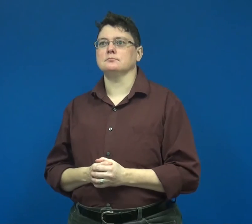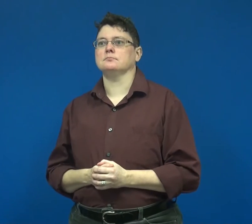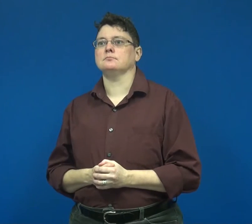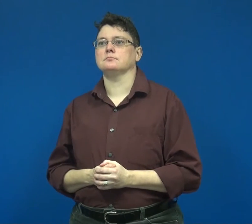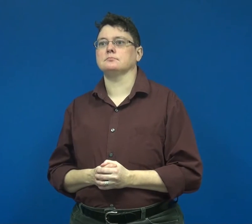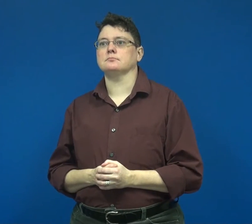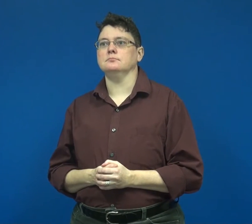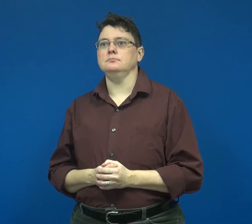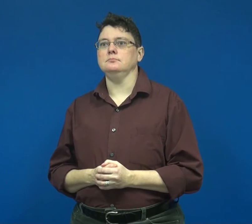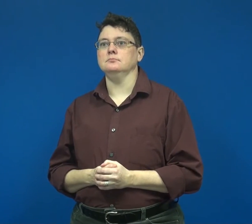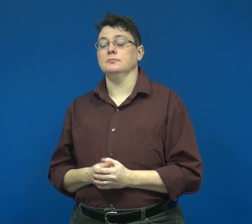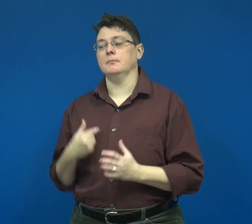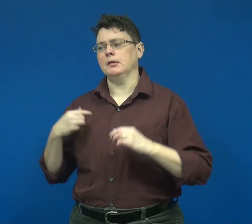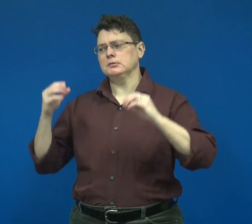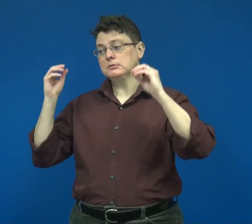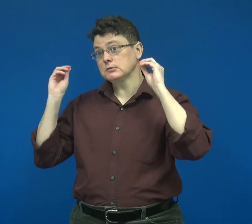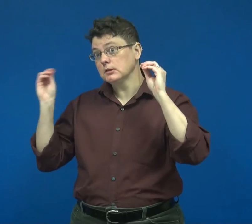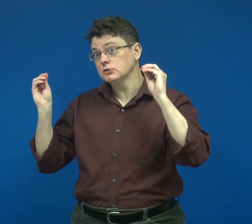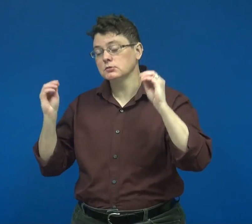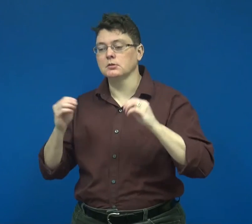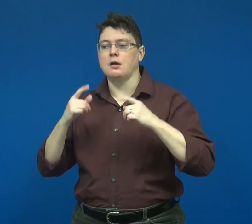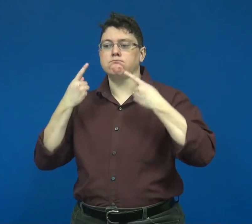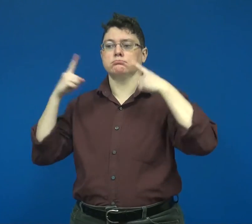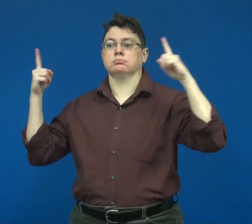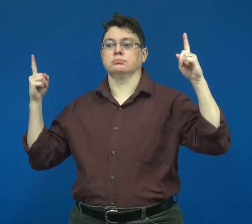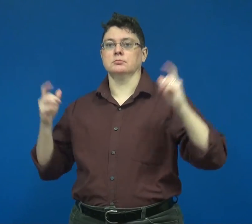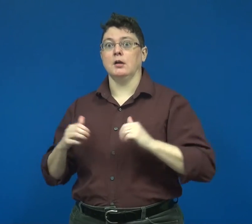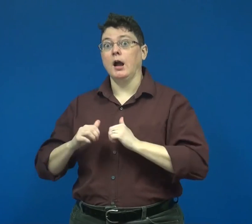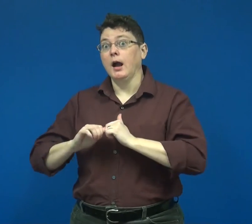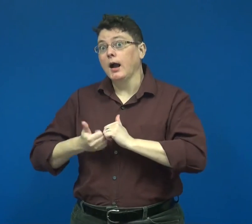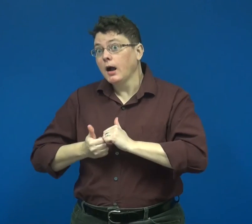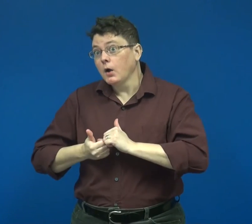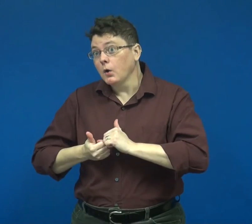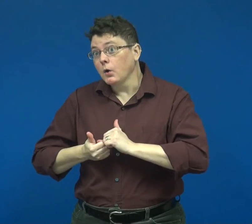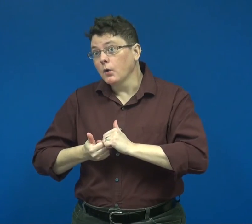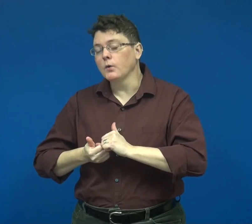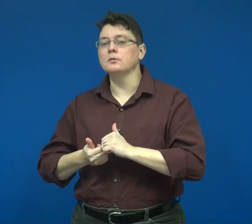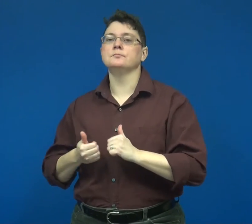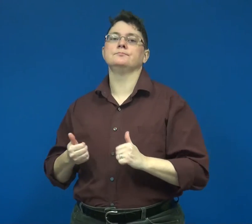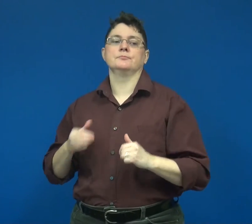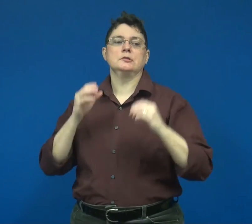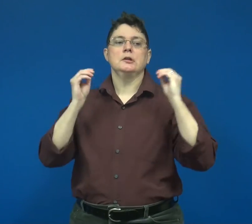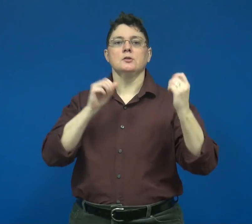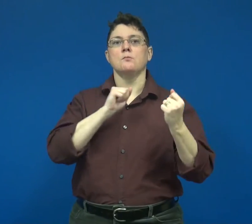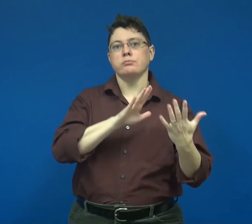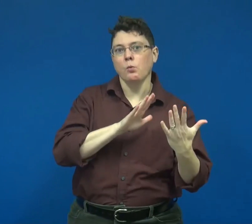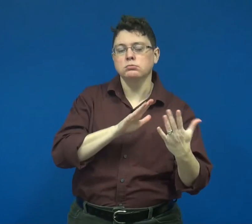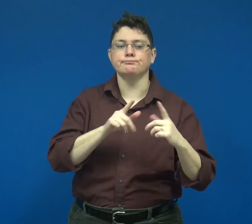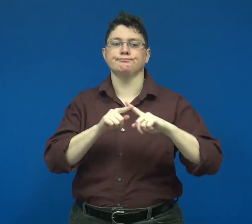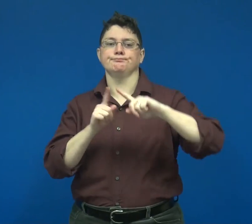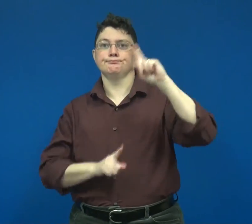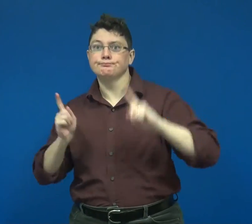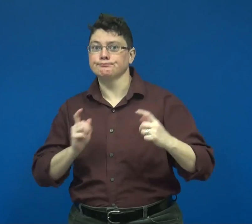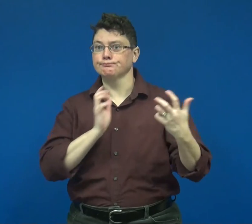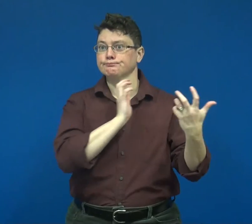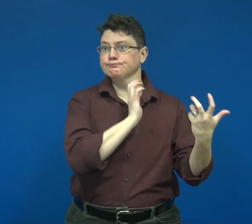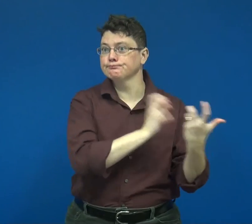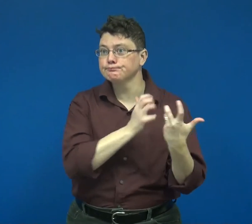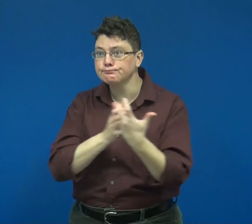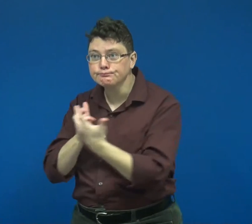in order to teach effectively, teaching approaches need to be varied and diverse.